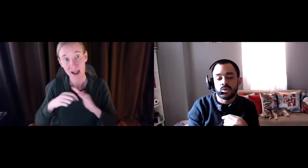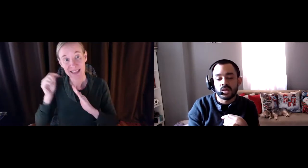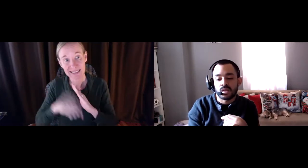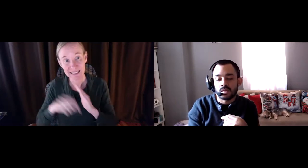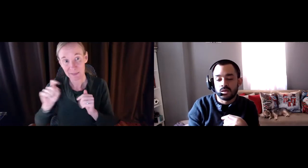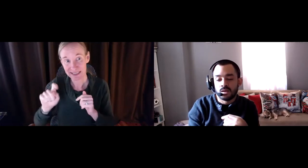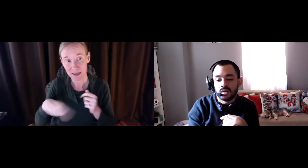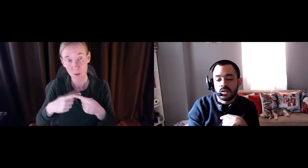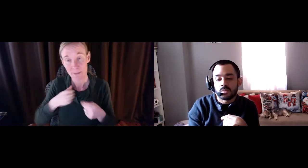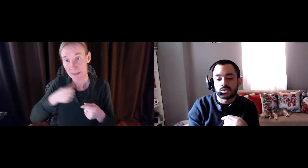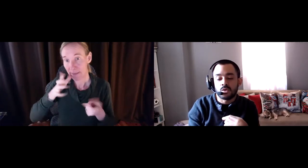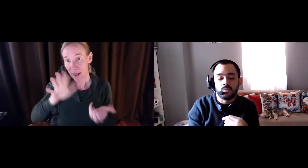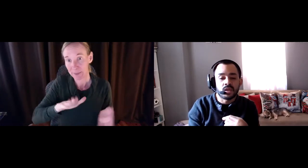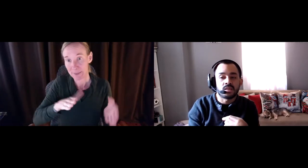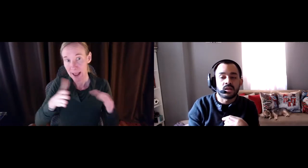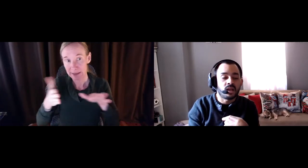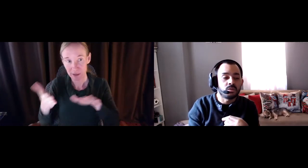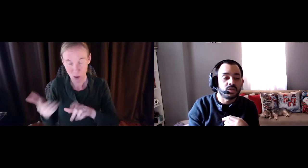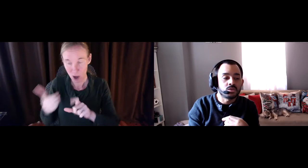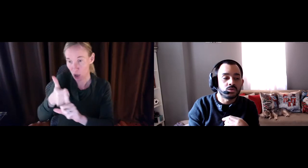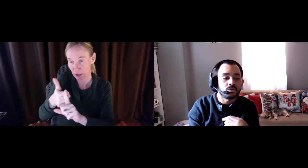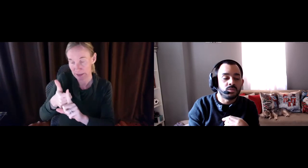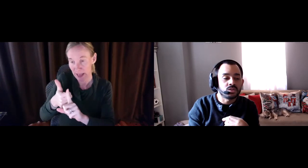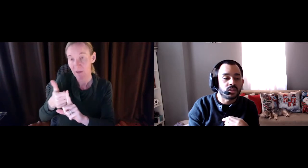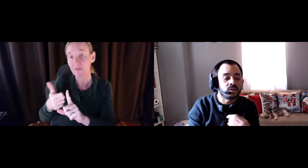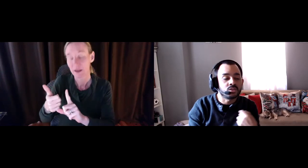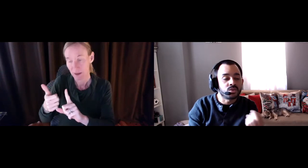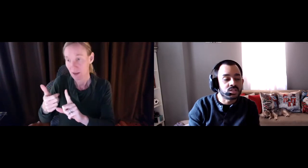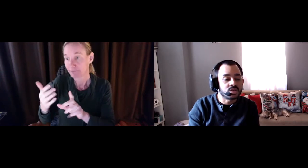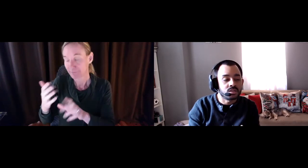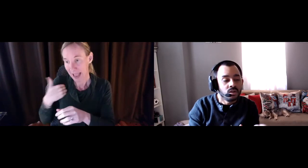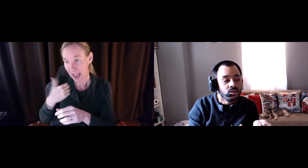be here for have accomplished everything I have accomplished if it wasn't for my home care. And my deepest need when my